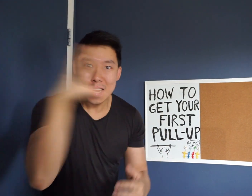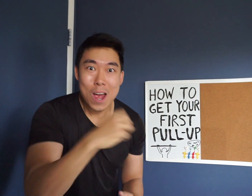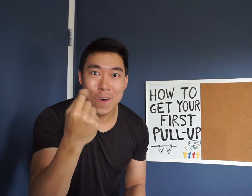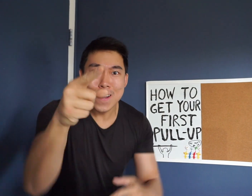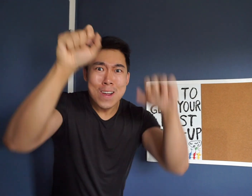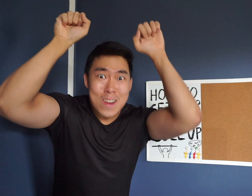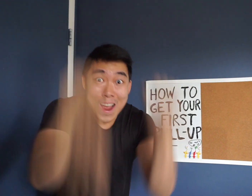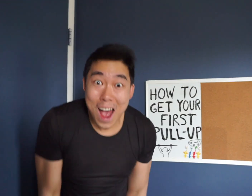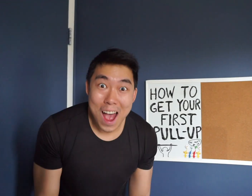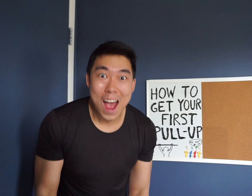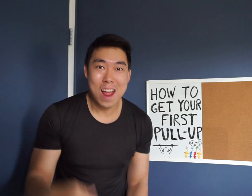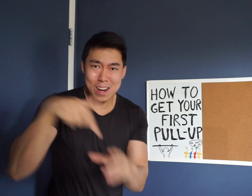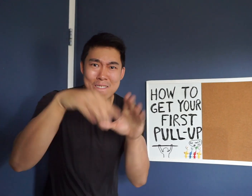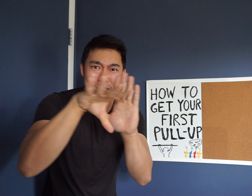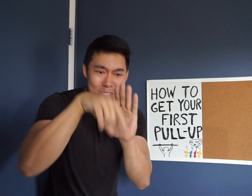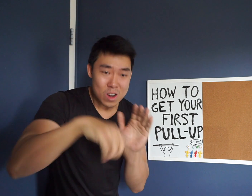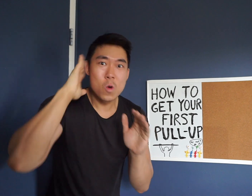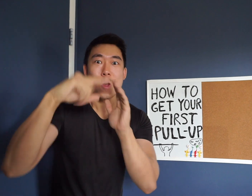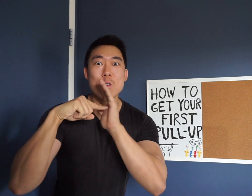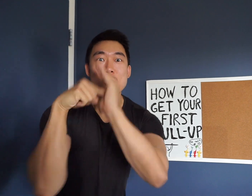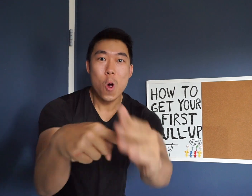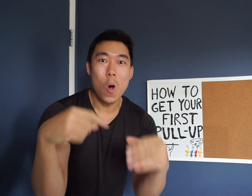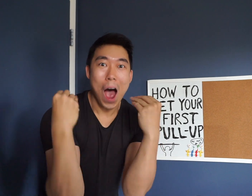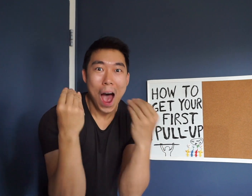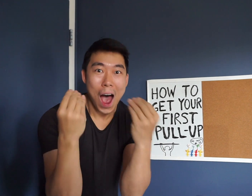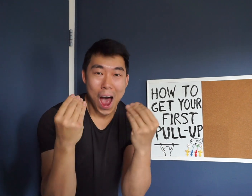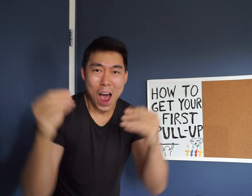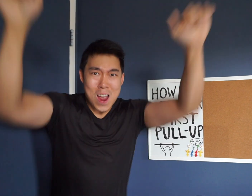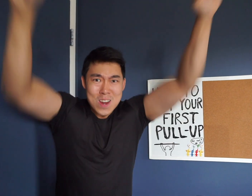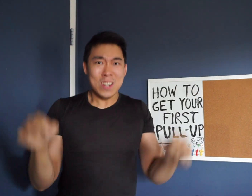Guess what? You can do it! In this video, I will show you how to do a pull up.